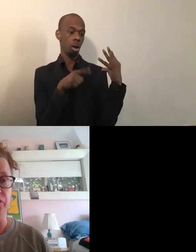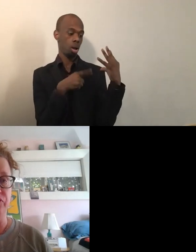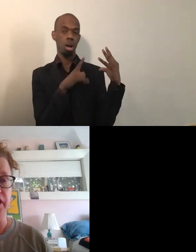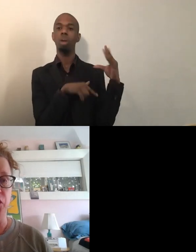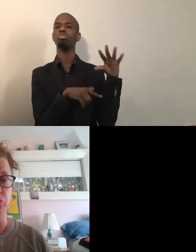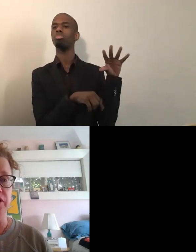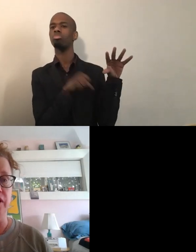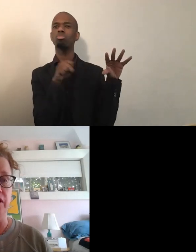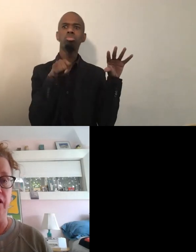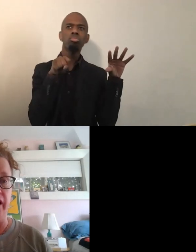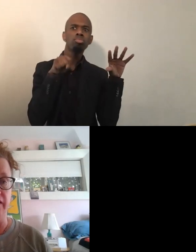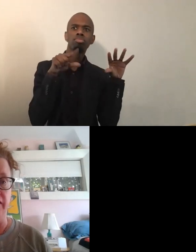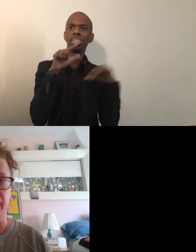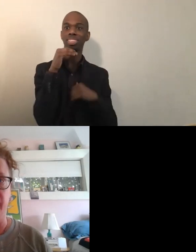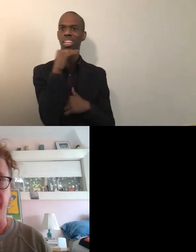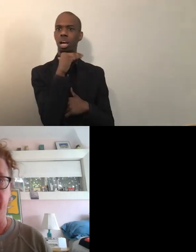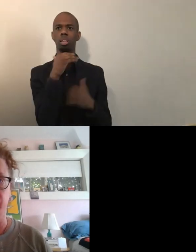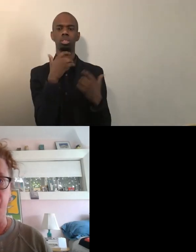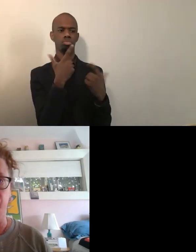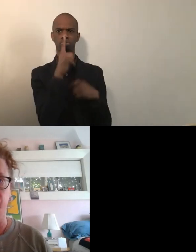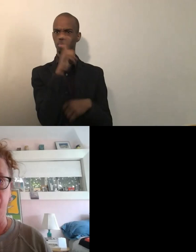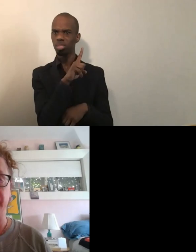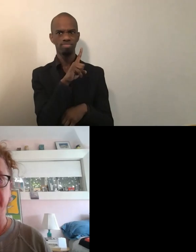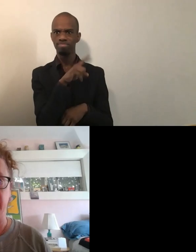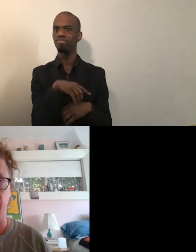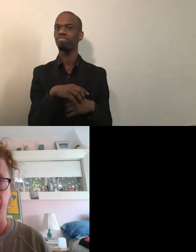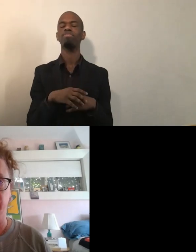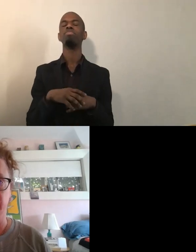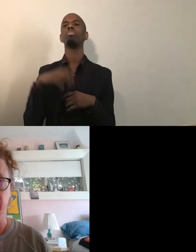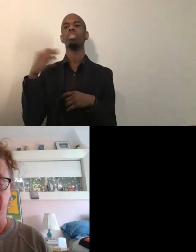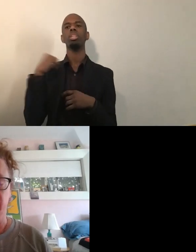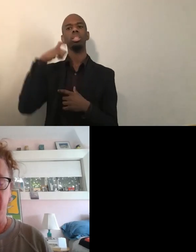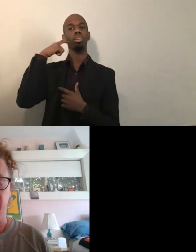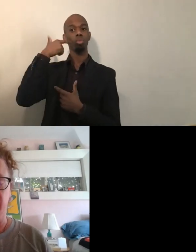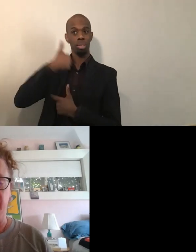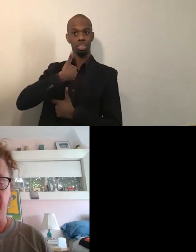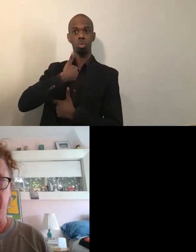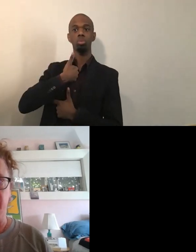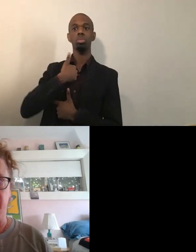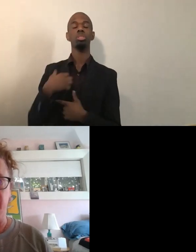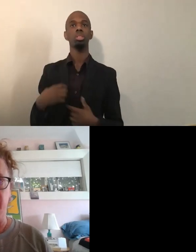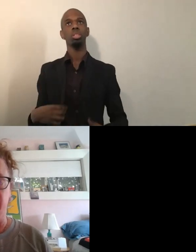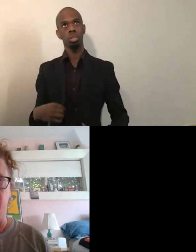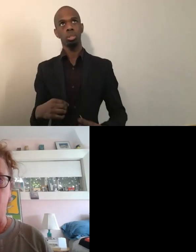The video did not lie. And I think for myself, it opened up a brutality,